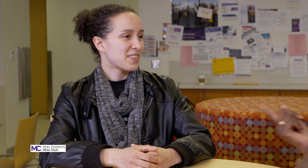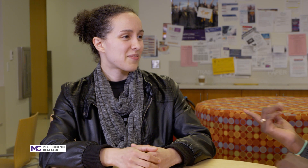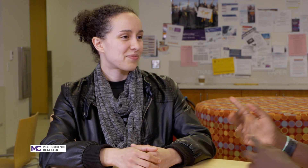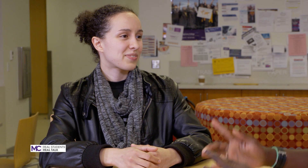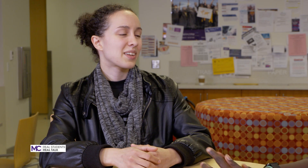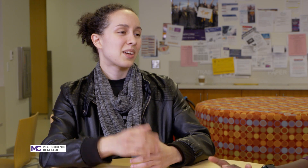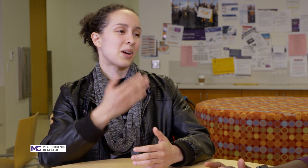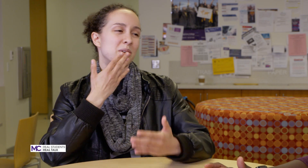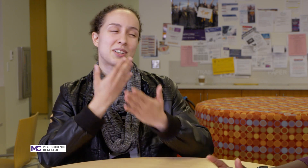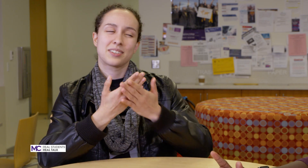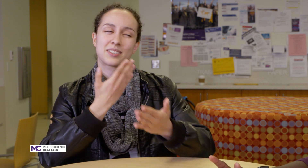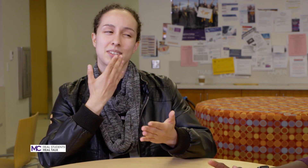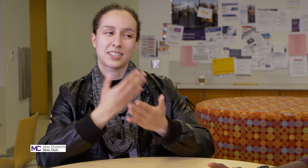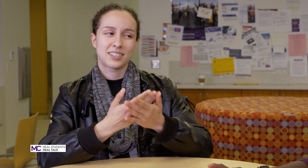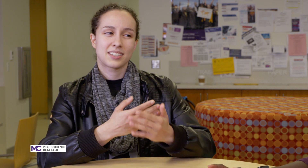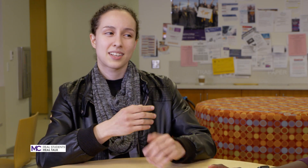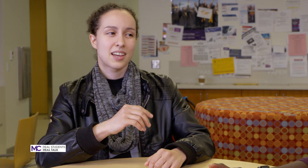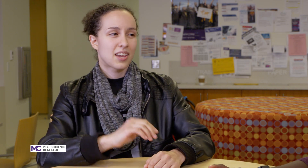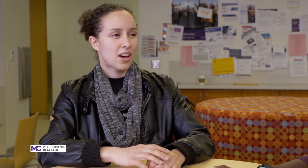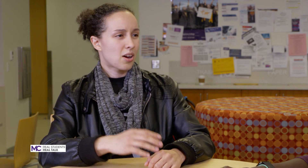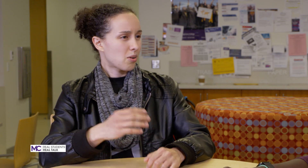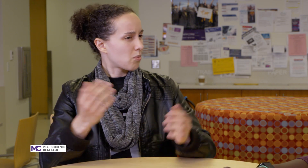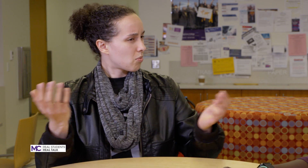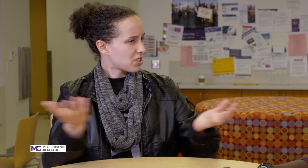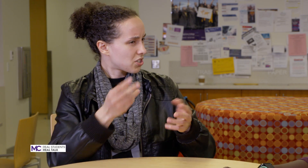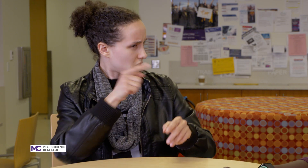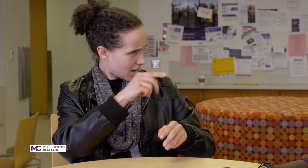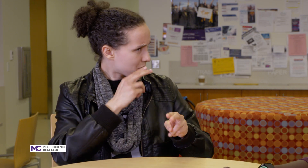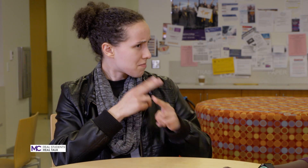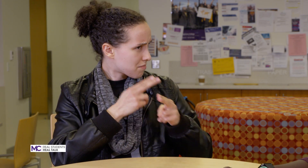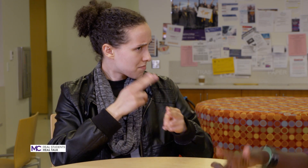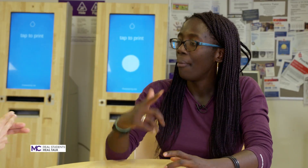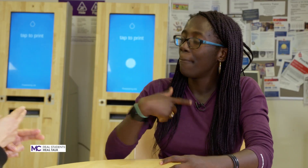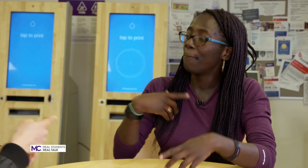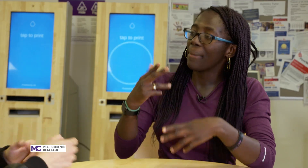you I'm good good what's your name my